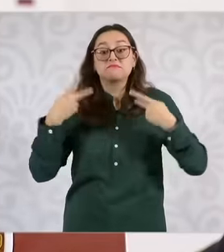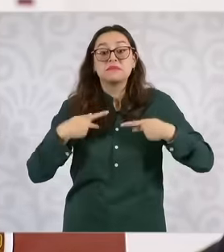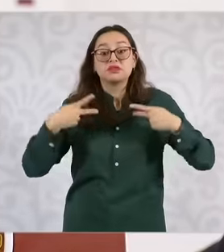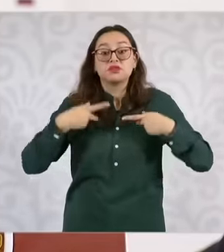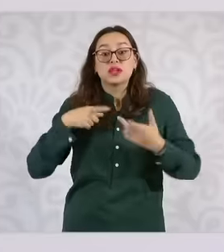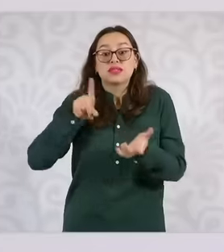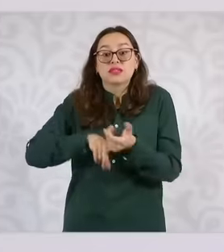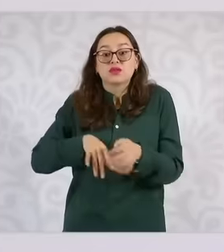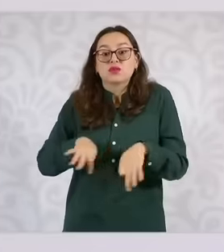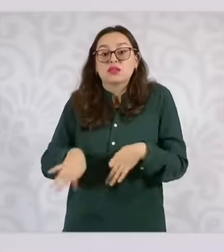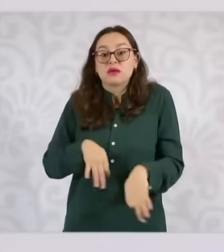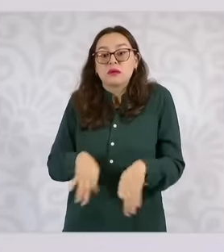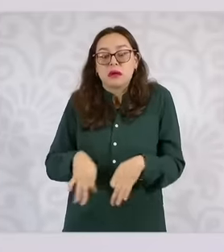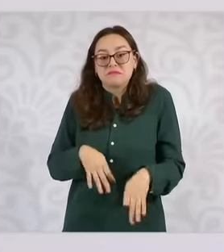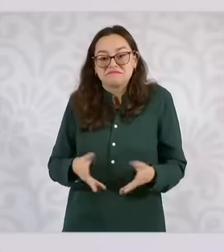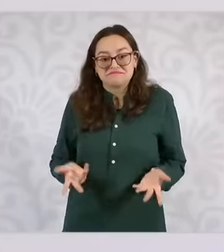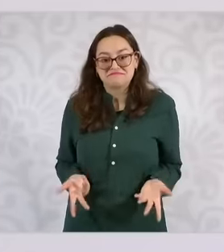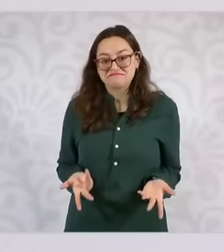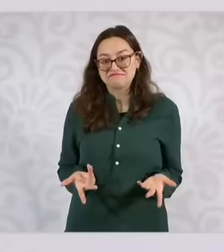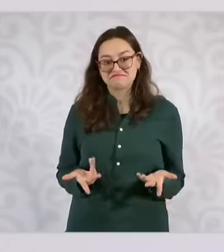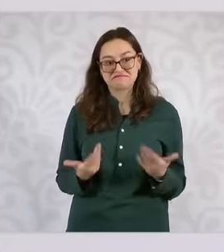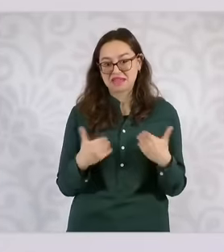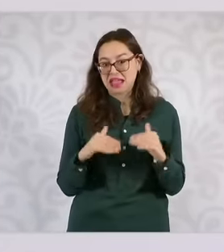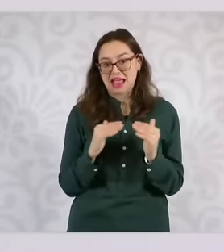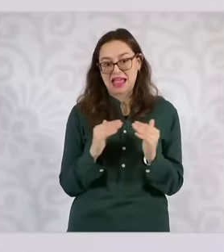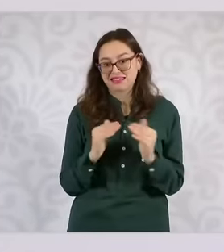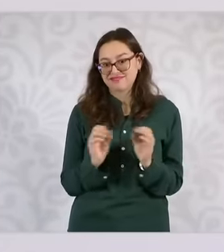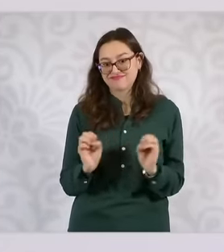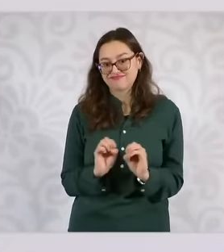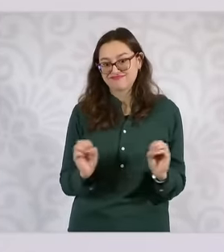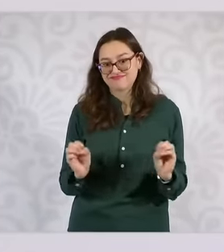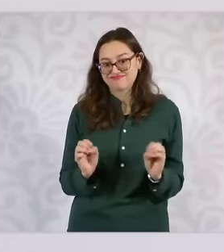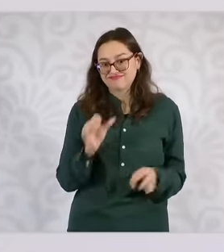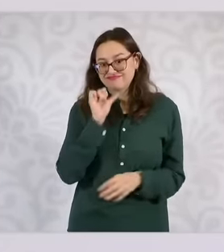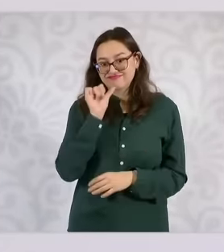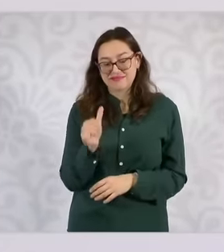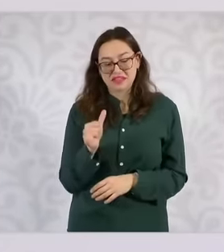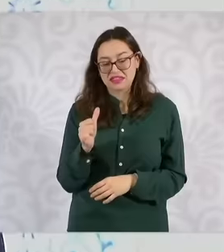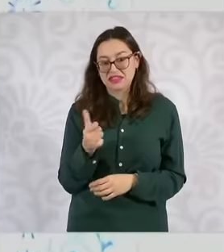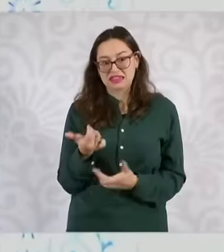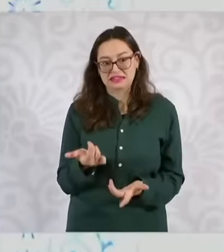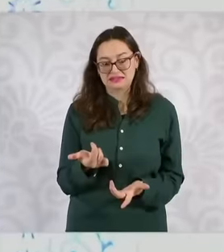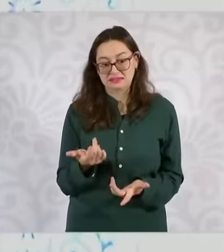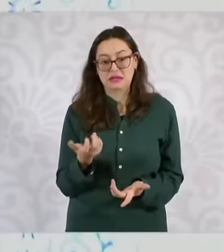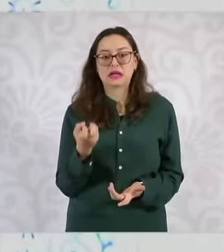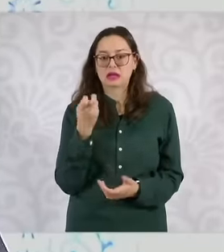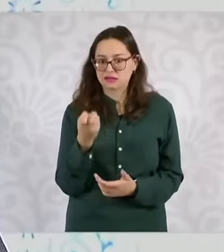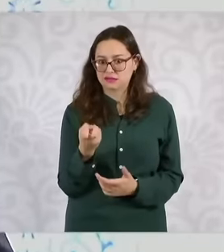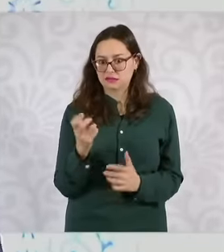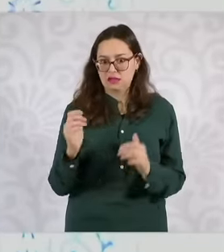workers do not have the minimum conditions of well-being and what we want is for them to Investments come